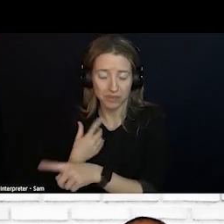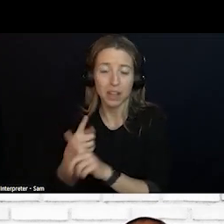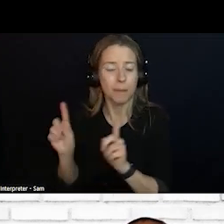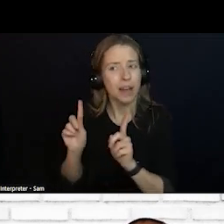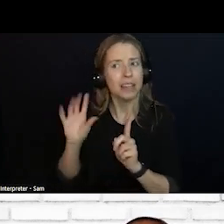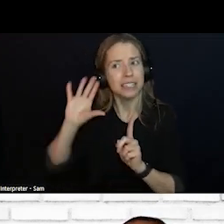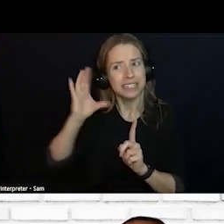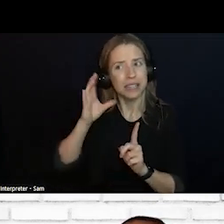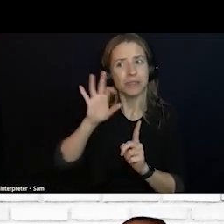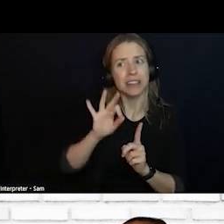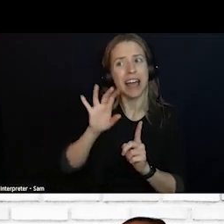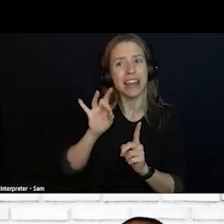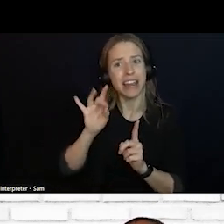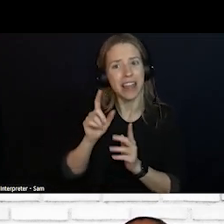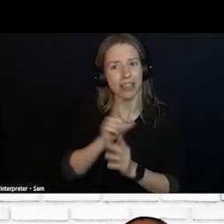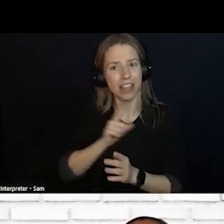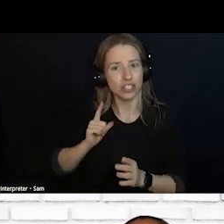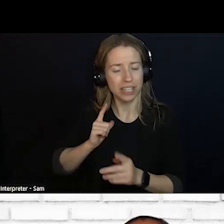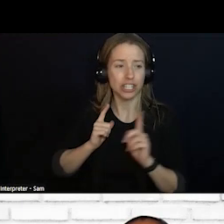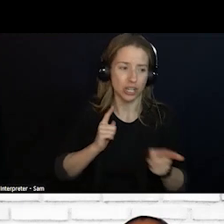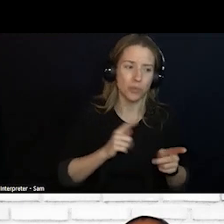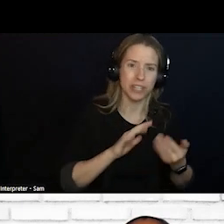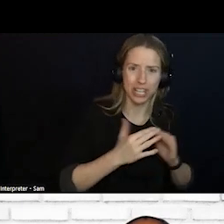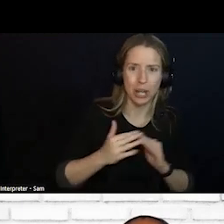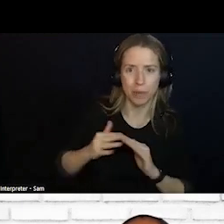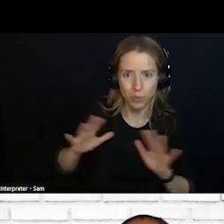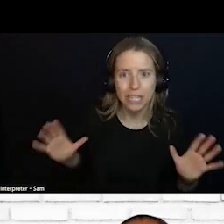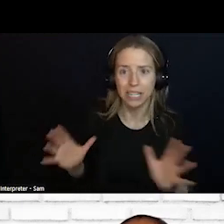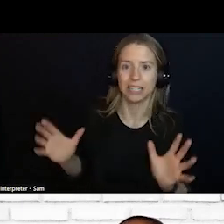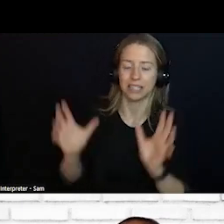LET'S SUPPORT THE COMMUNITIES TO PROVIDE WHAT THEY NEED AND